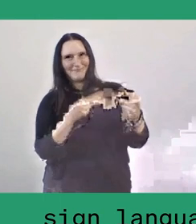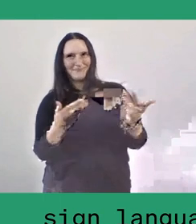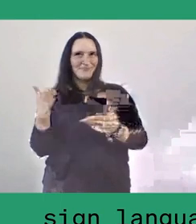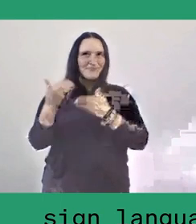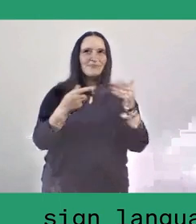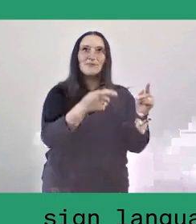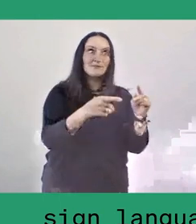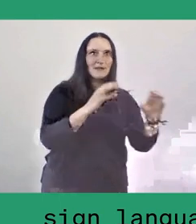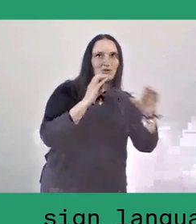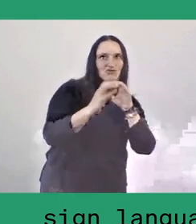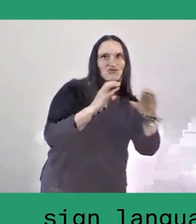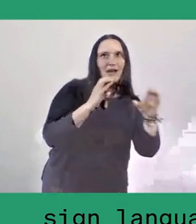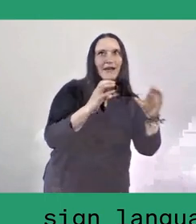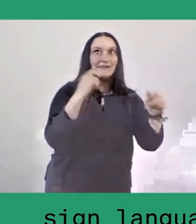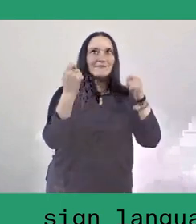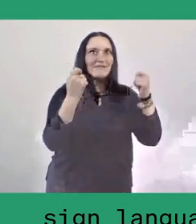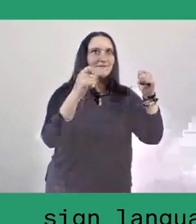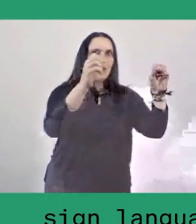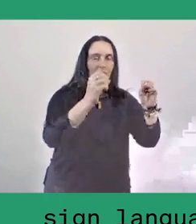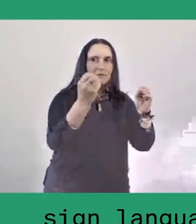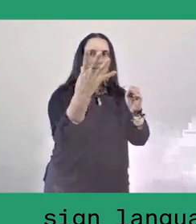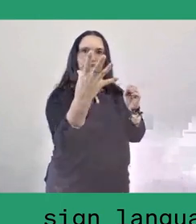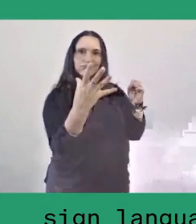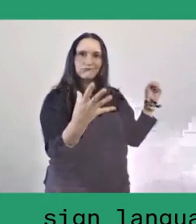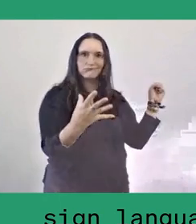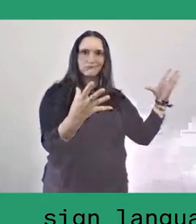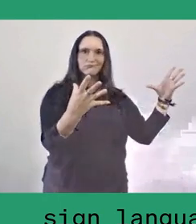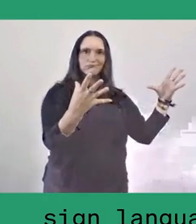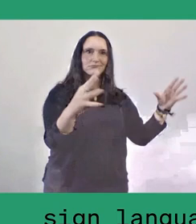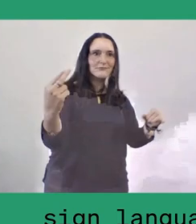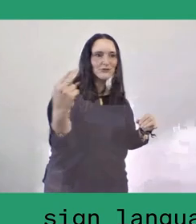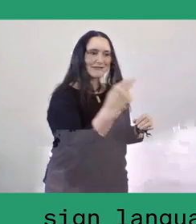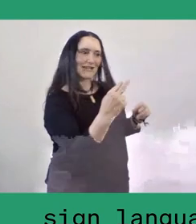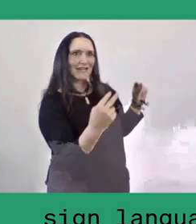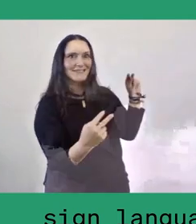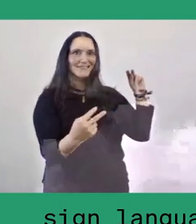The overall atmosphere of the WhatsApp group, as well as the offline meeting,